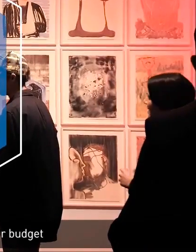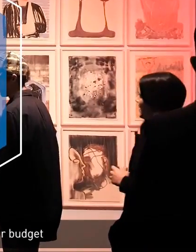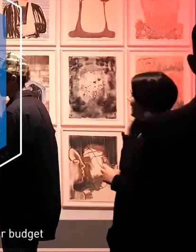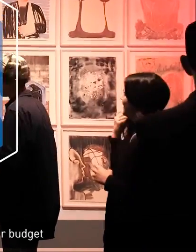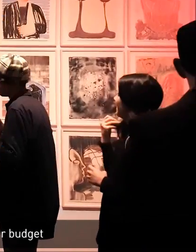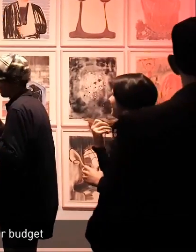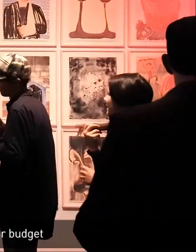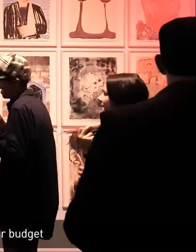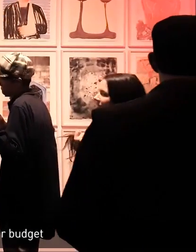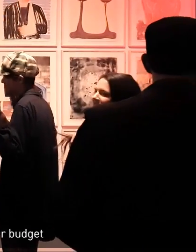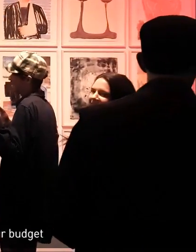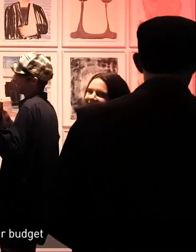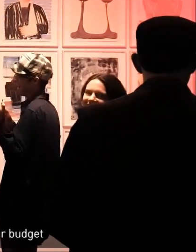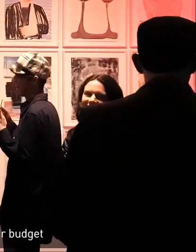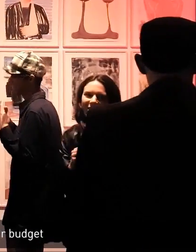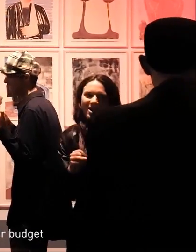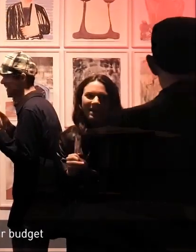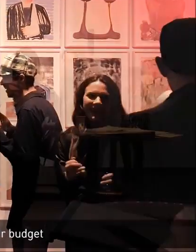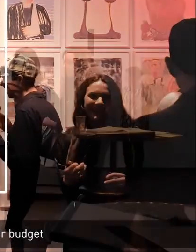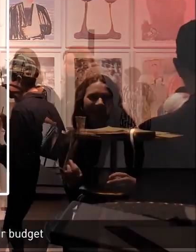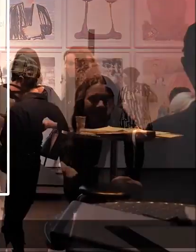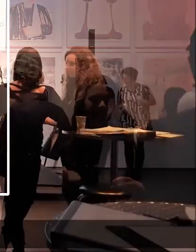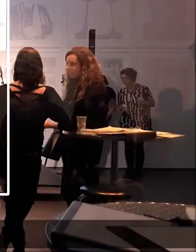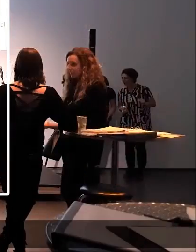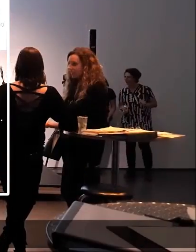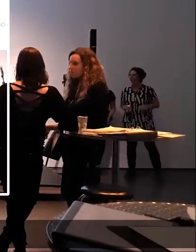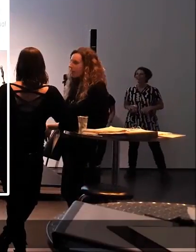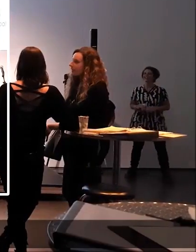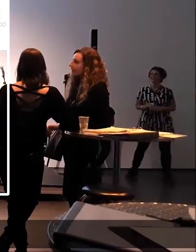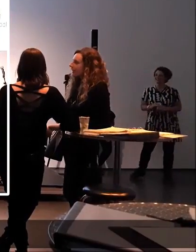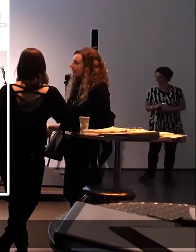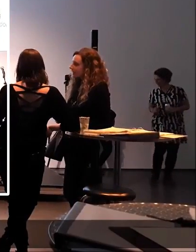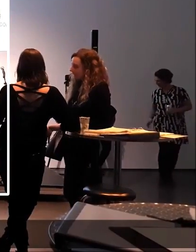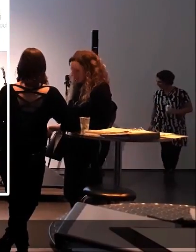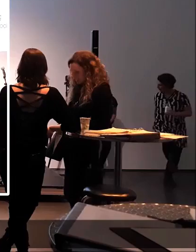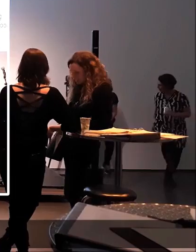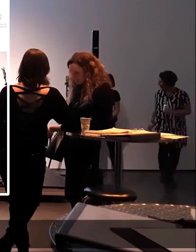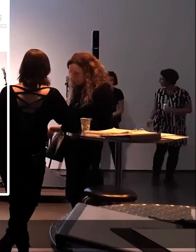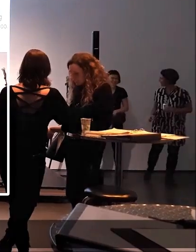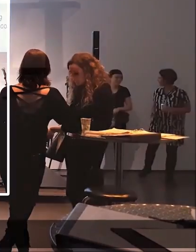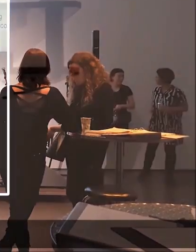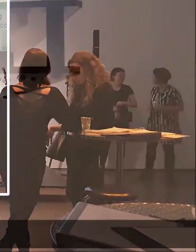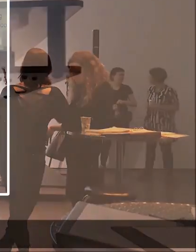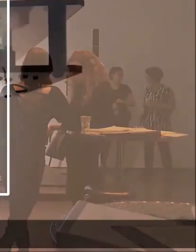For us that meant the progressive doubling of our budget over five years.